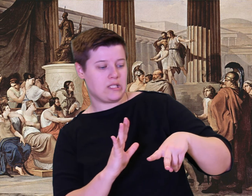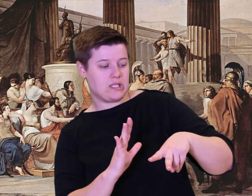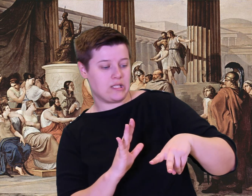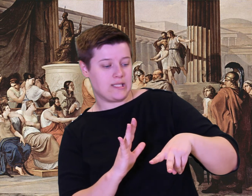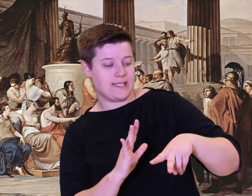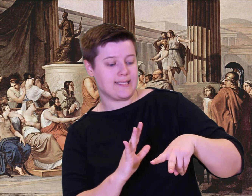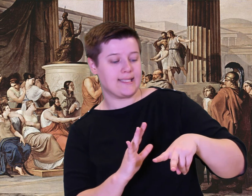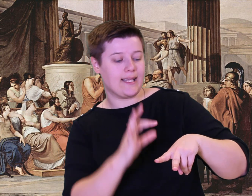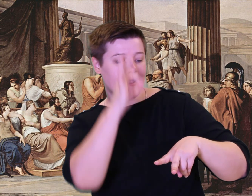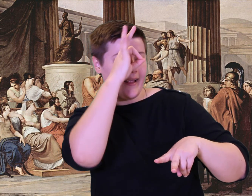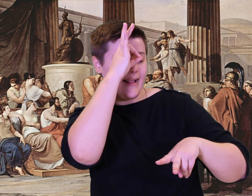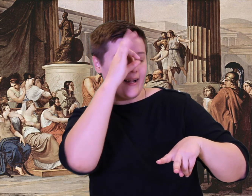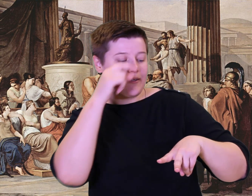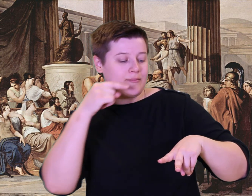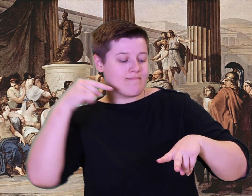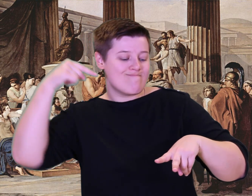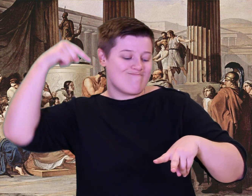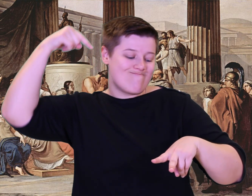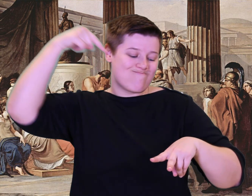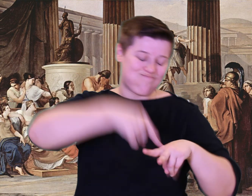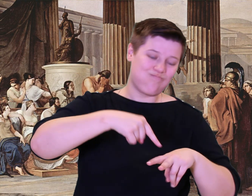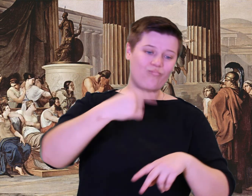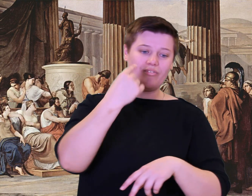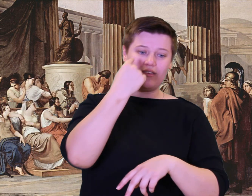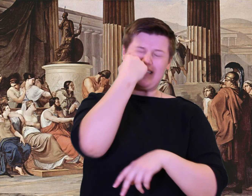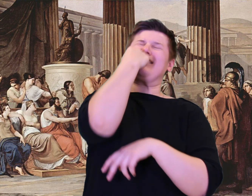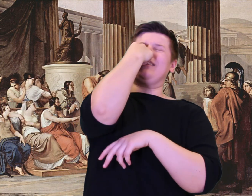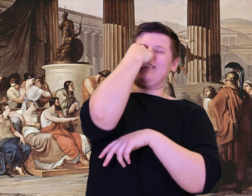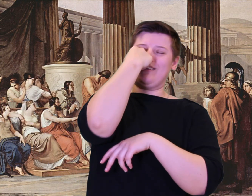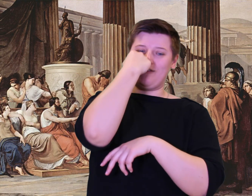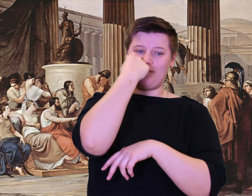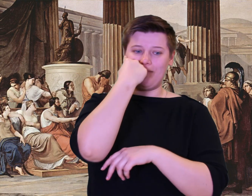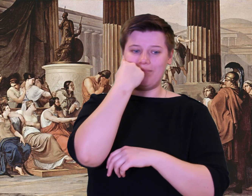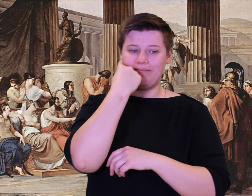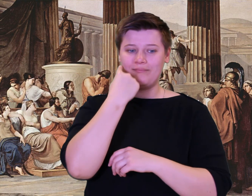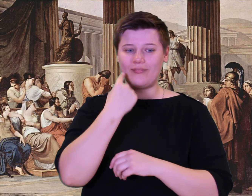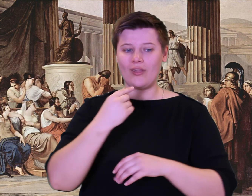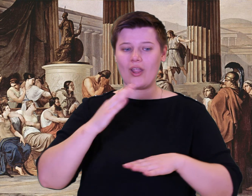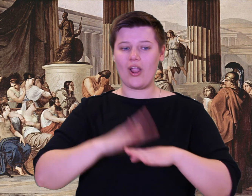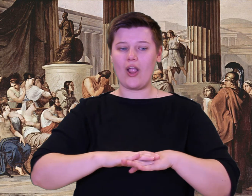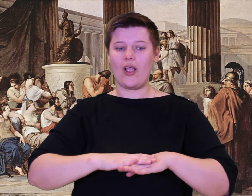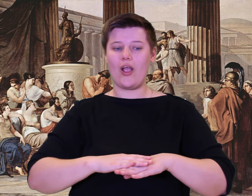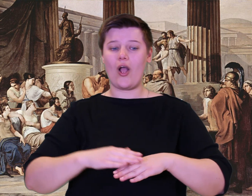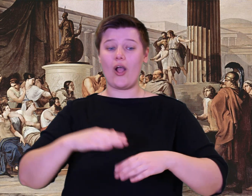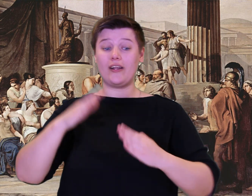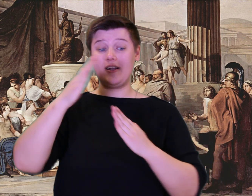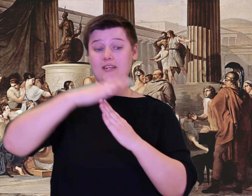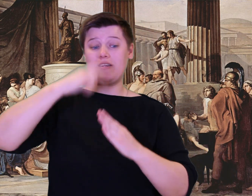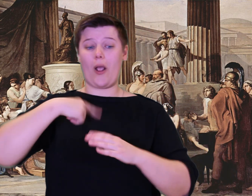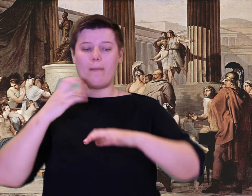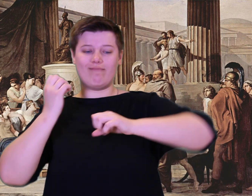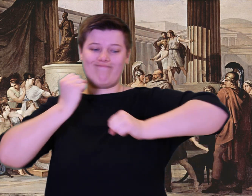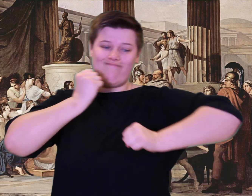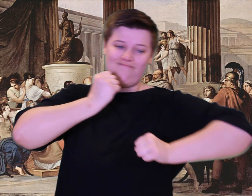My crew stood firm. Some god was breathing courage in us.